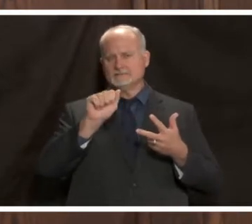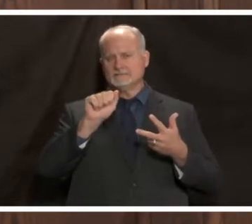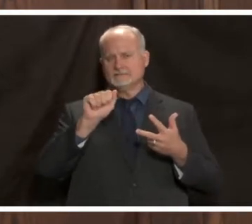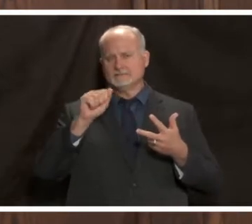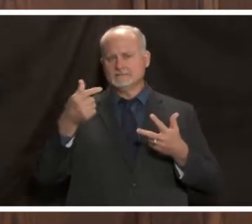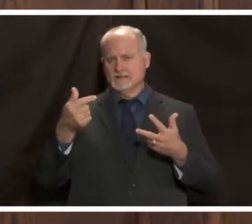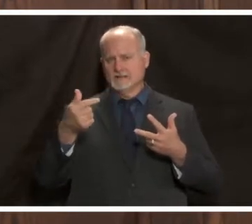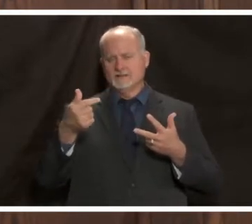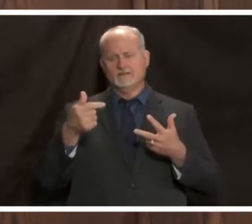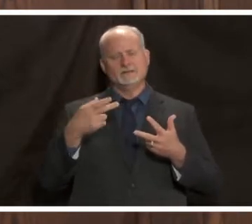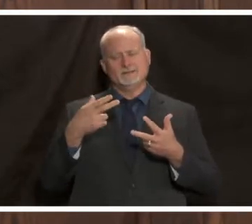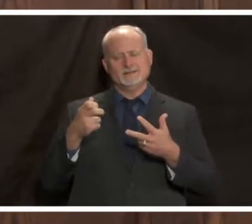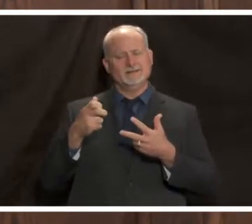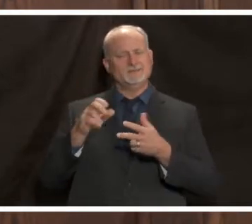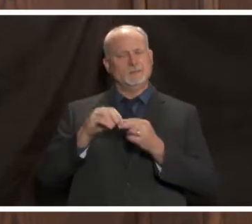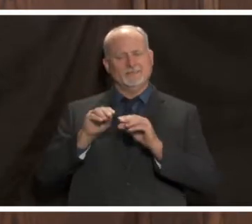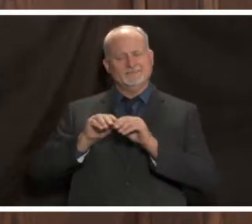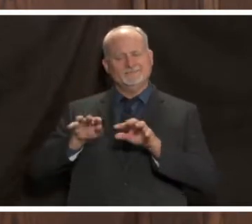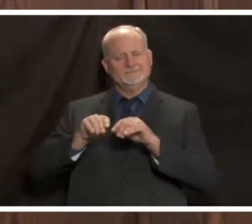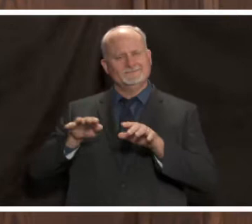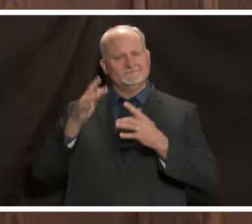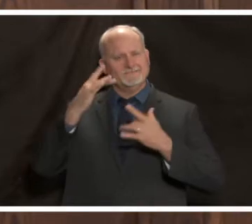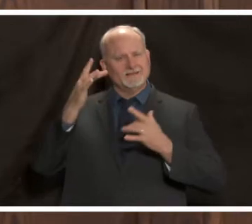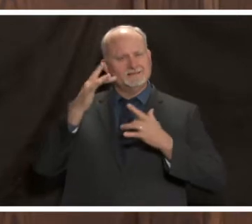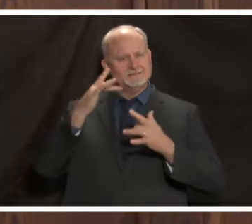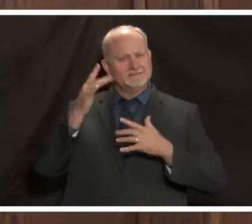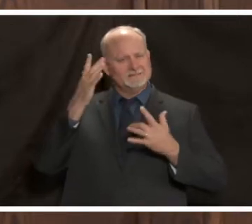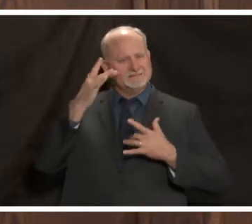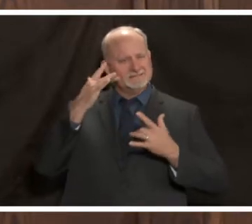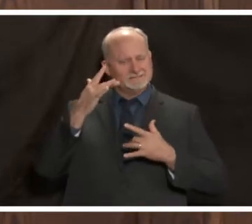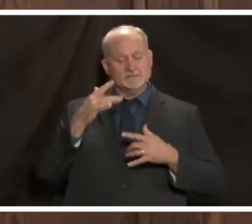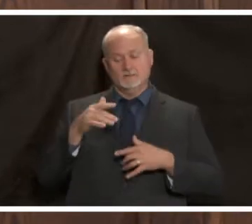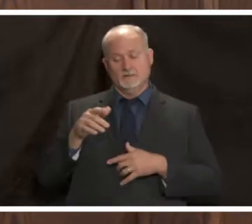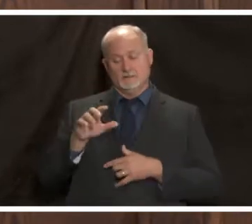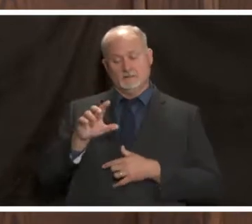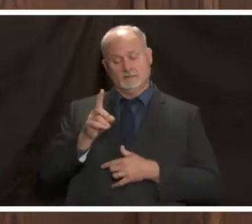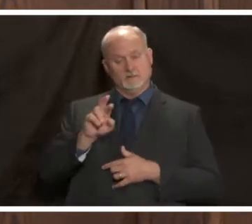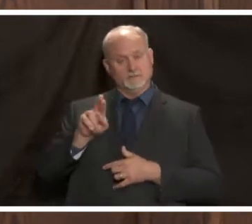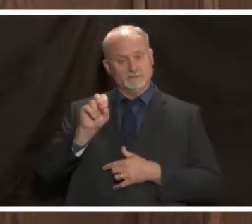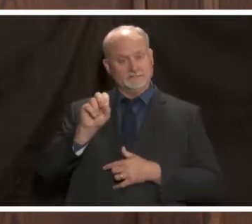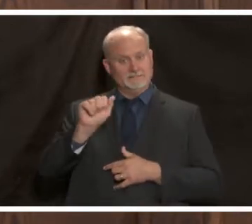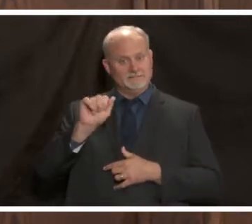and our division of infectious diseases here once dr saag the third speaker has finished his